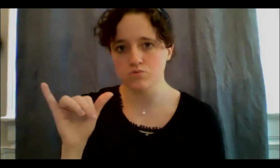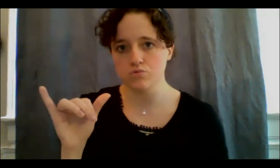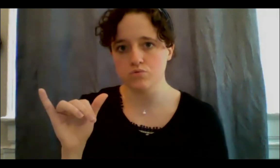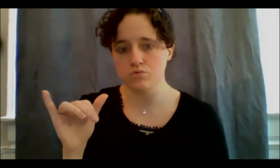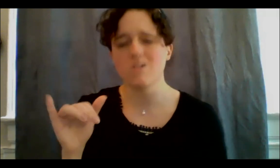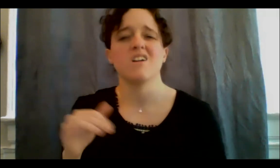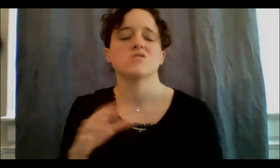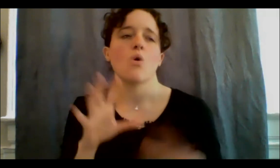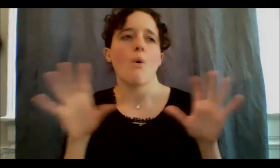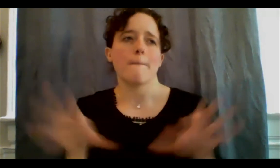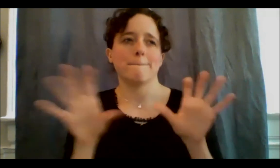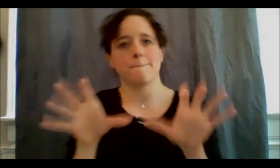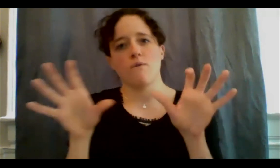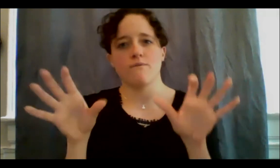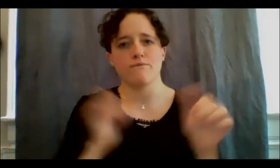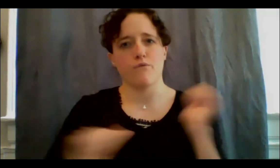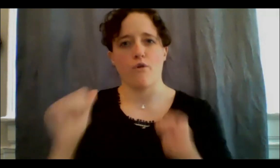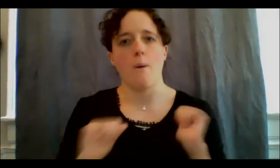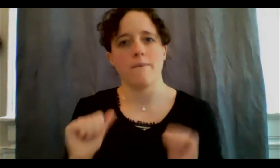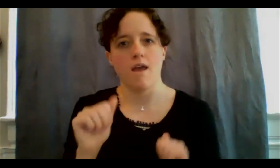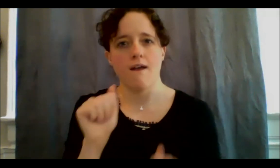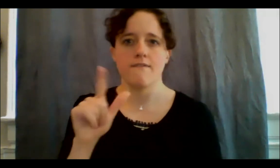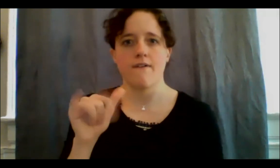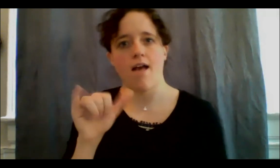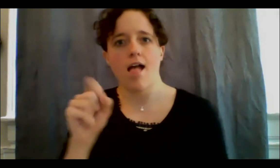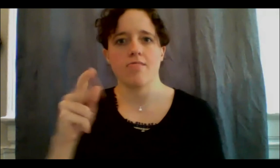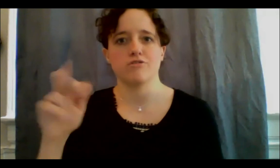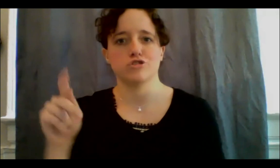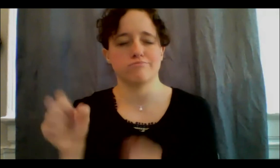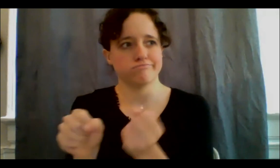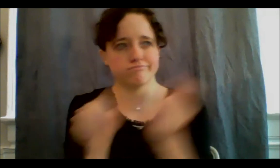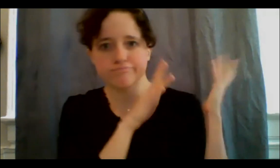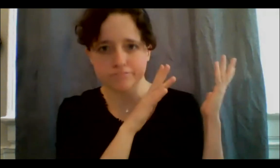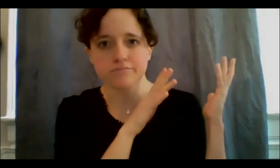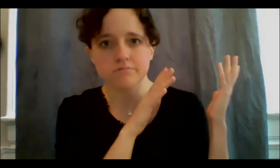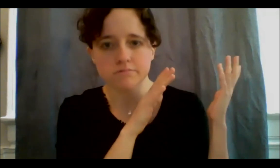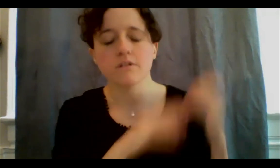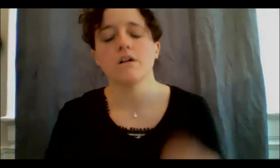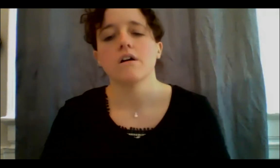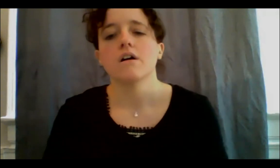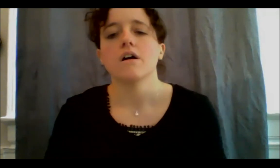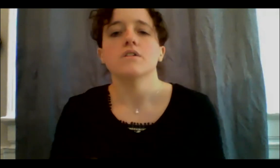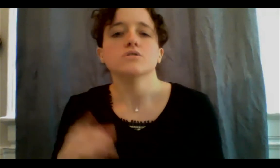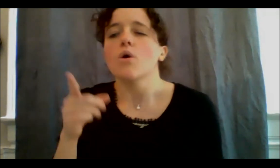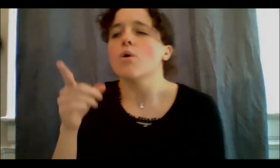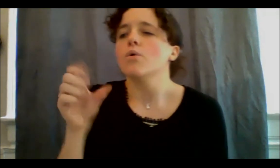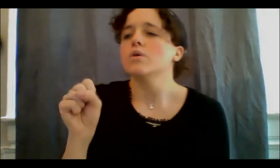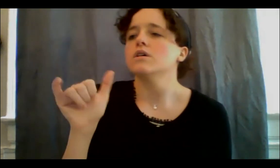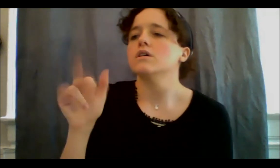We have the whole month of February as Syrus was making reference to,